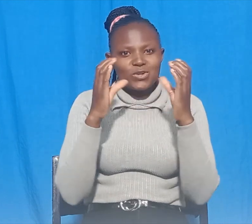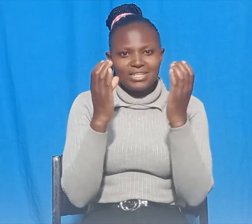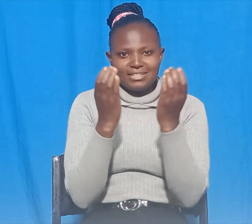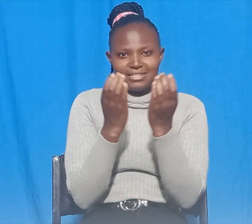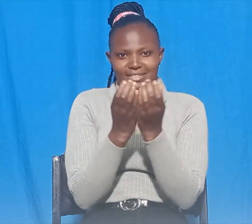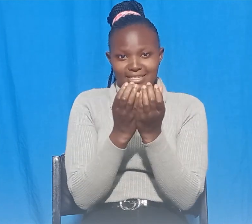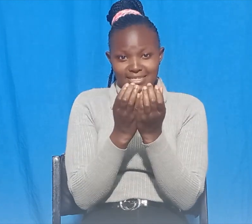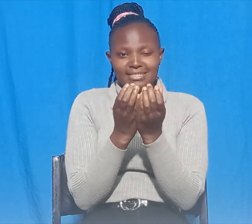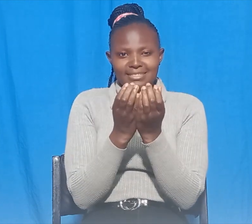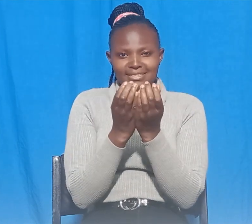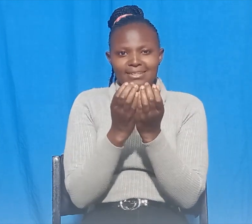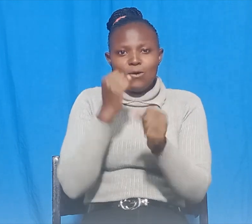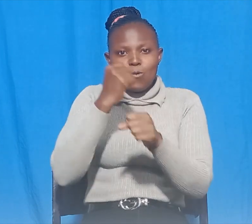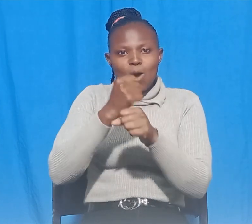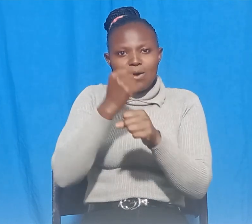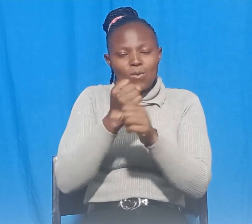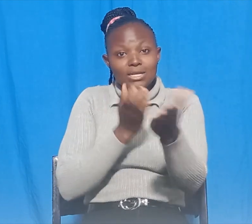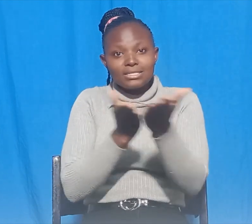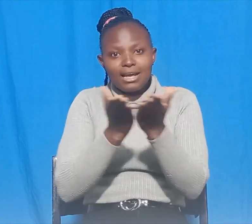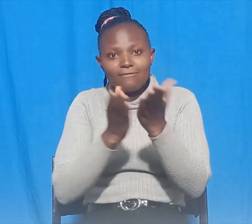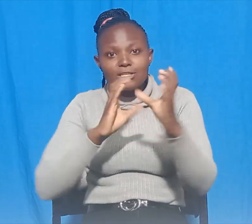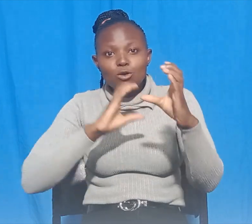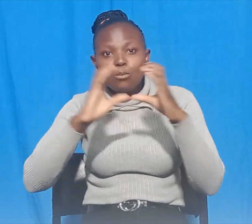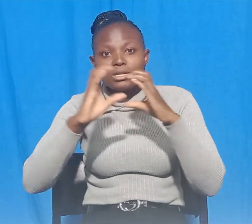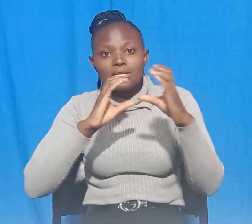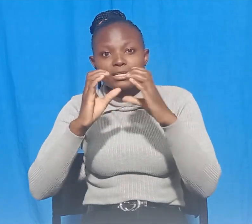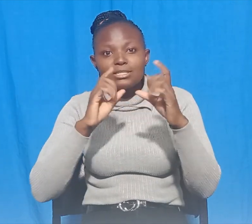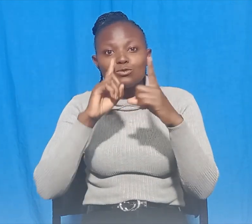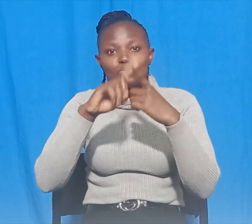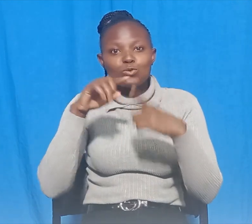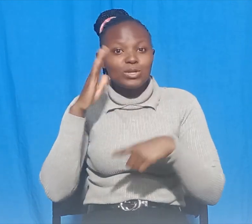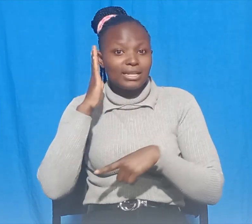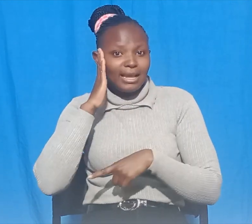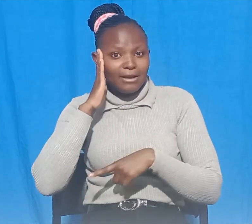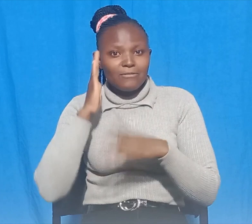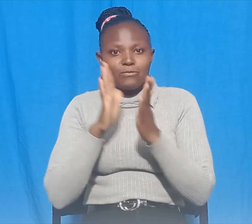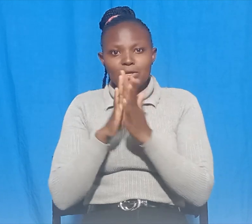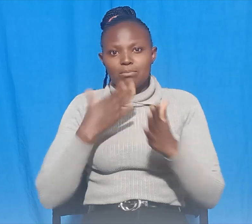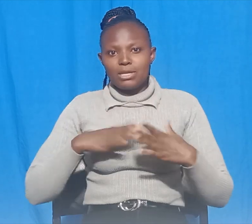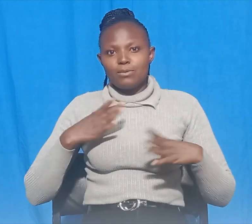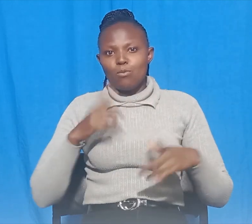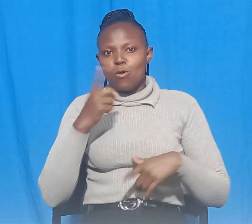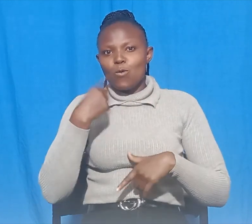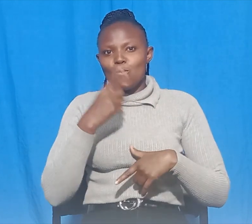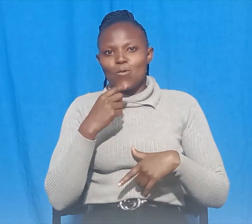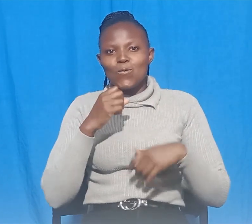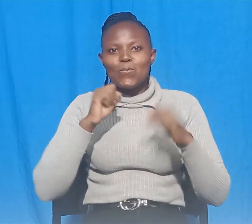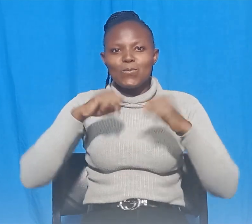offering assistance of communication to the de with those who don't have ability to use